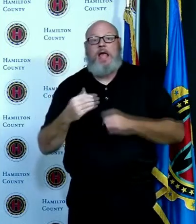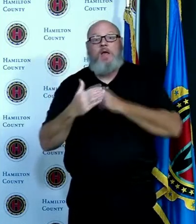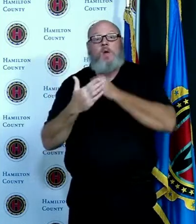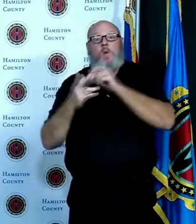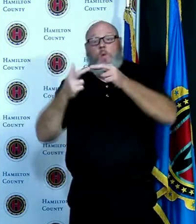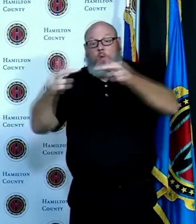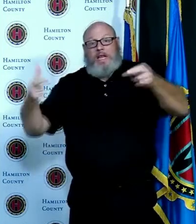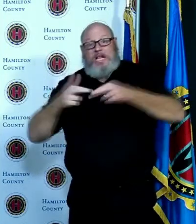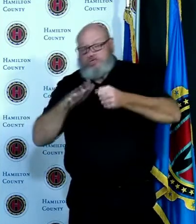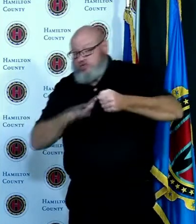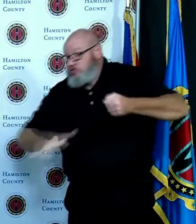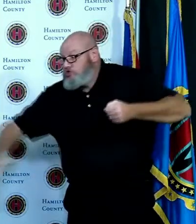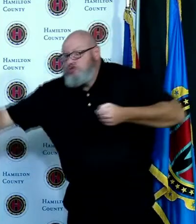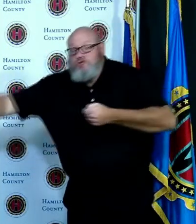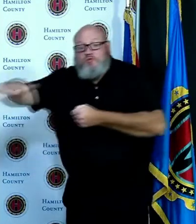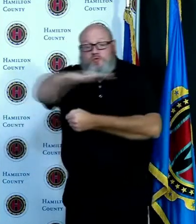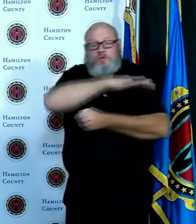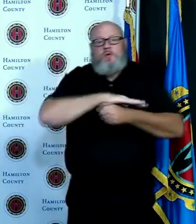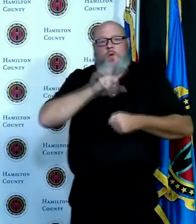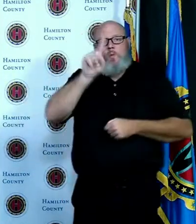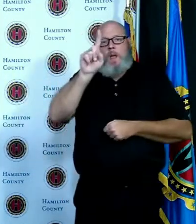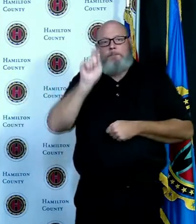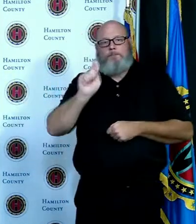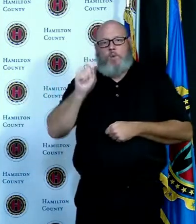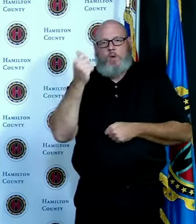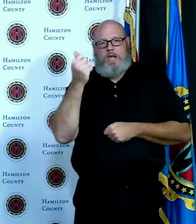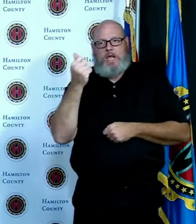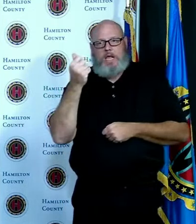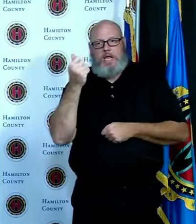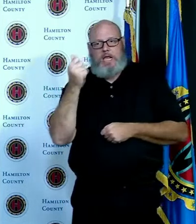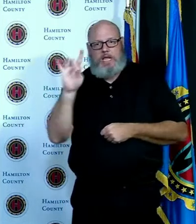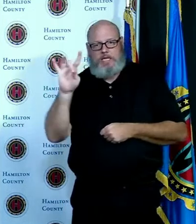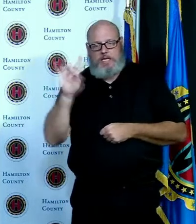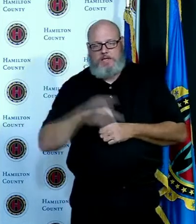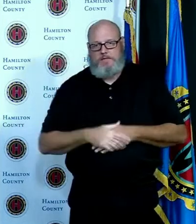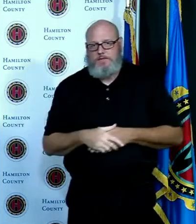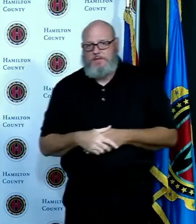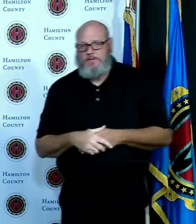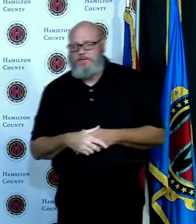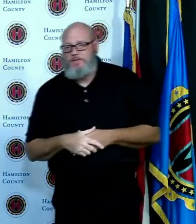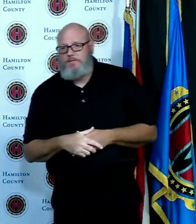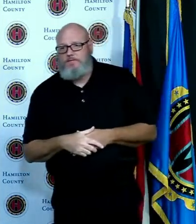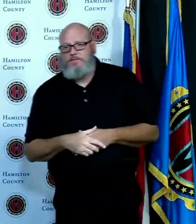as mentioned hospitalizations for Hamilton County residents have risen for our county